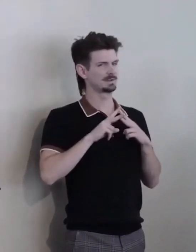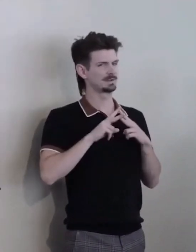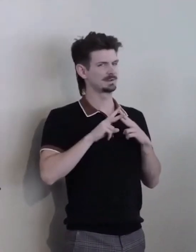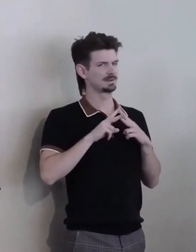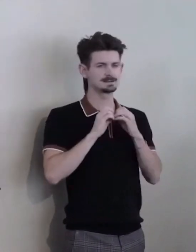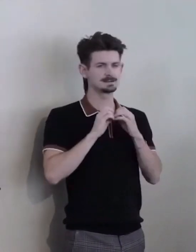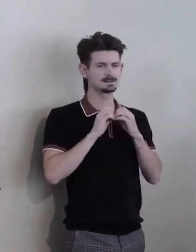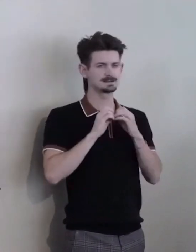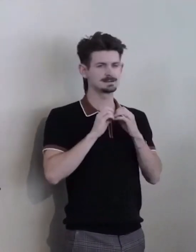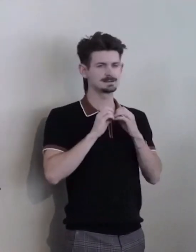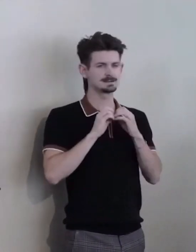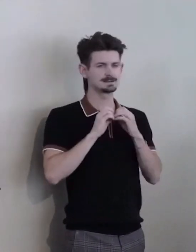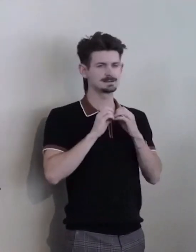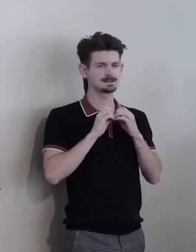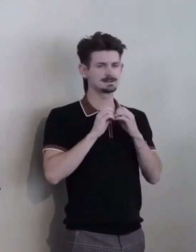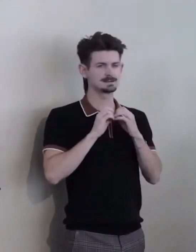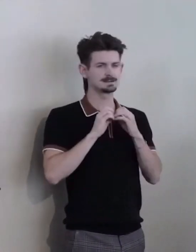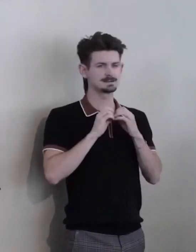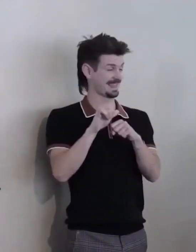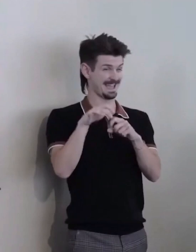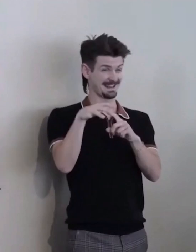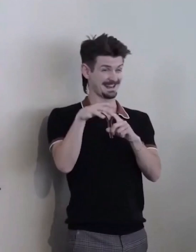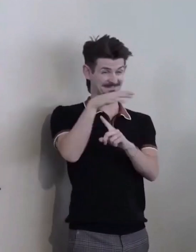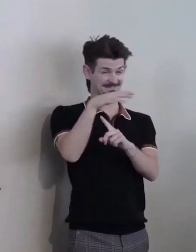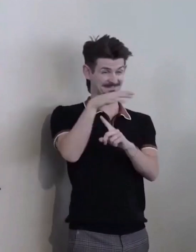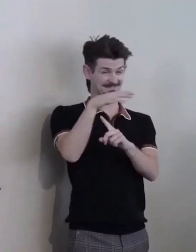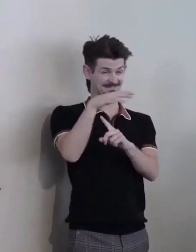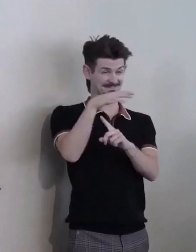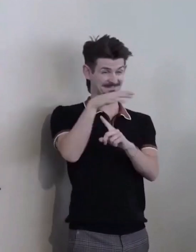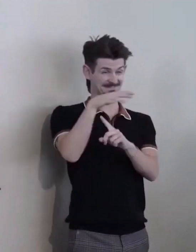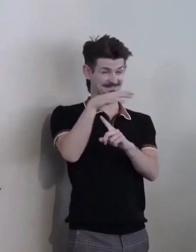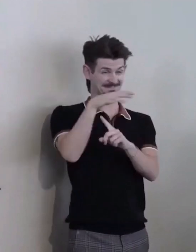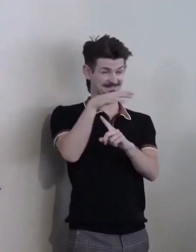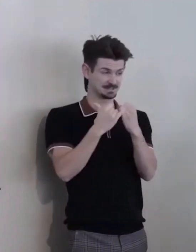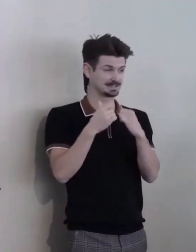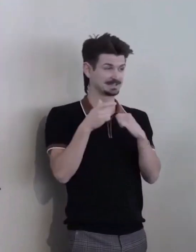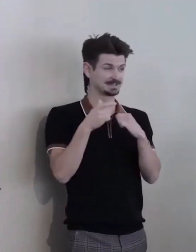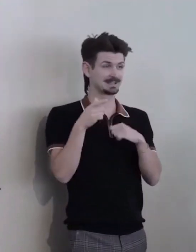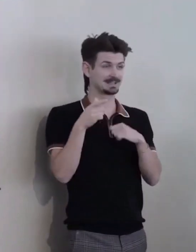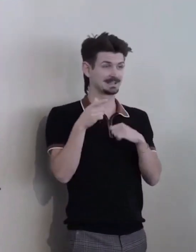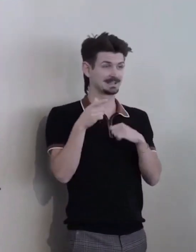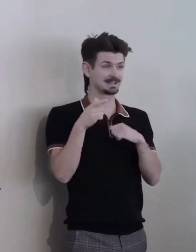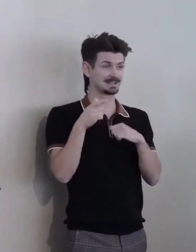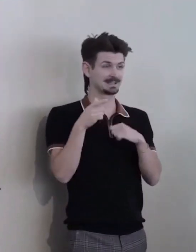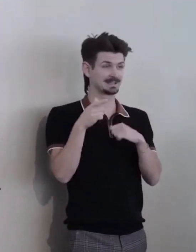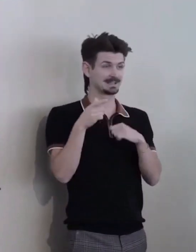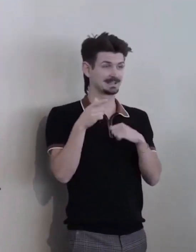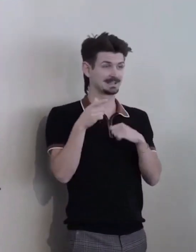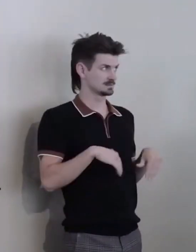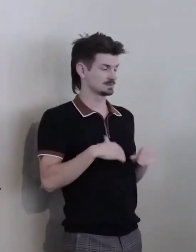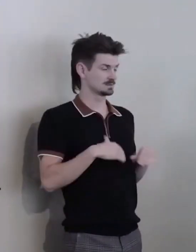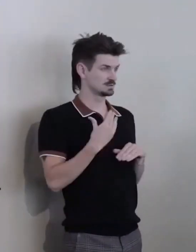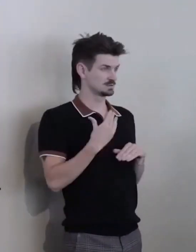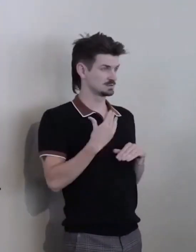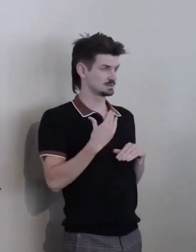and so uncomfortable that they were afraid to go out and meet, and so they sent a 25 year old intern.